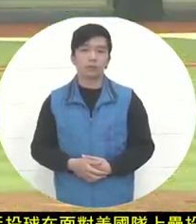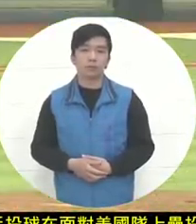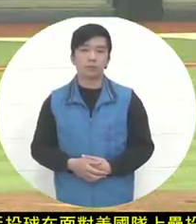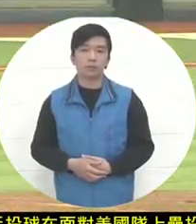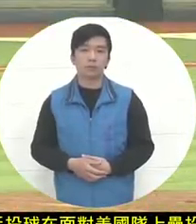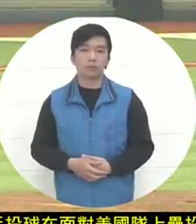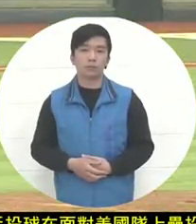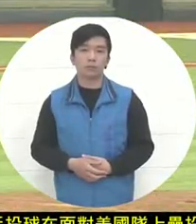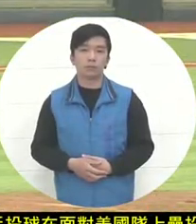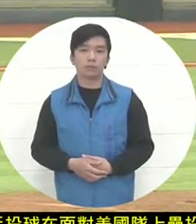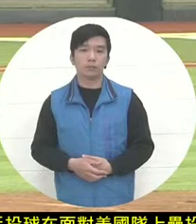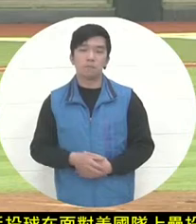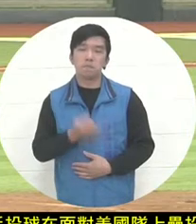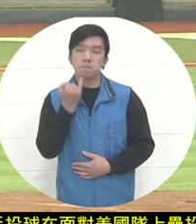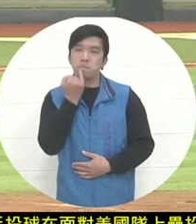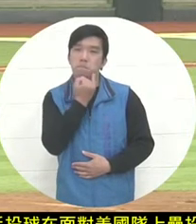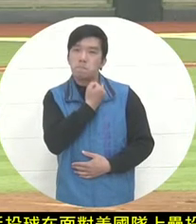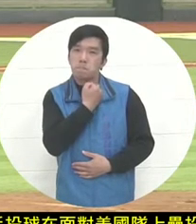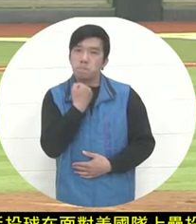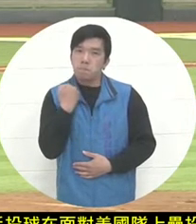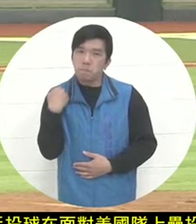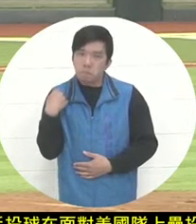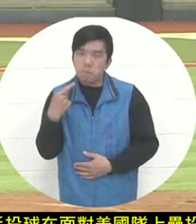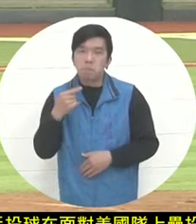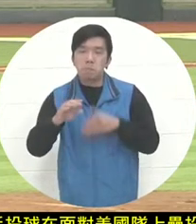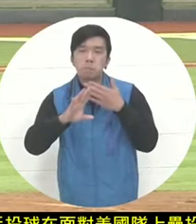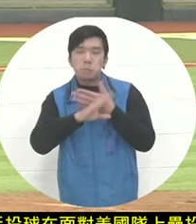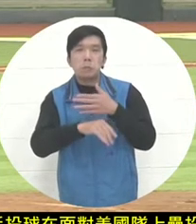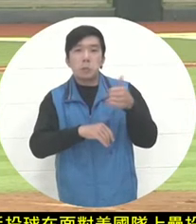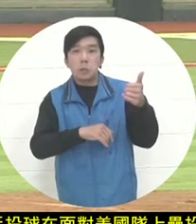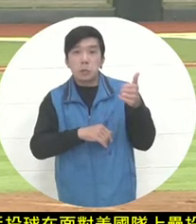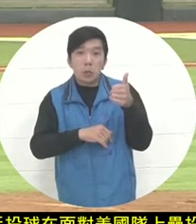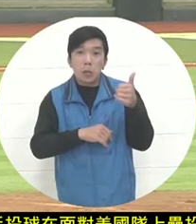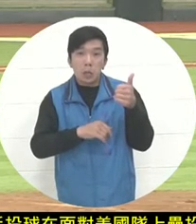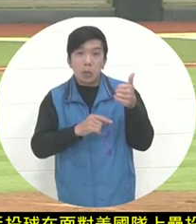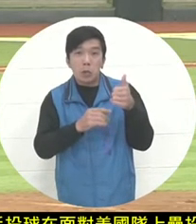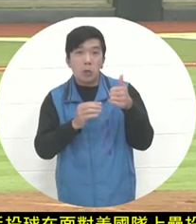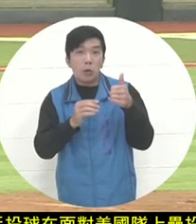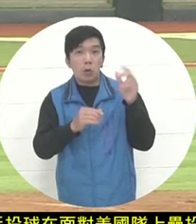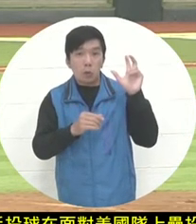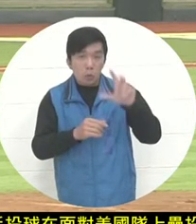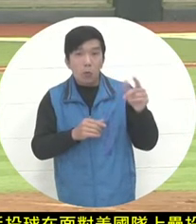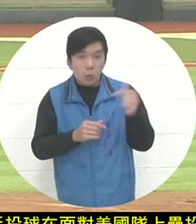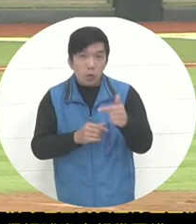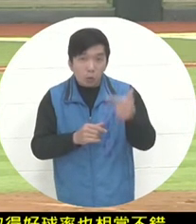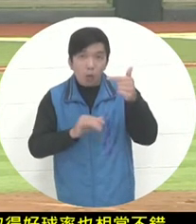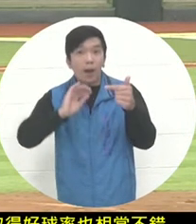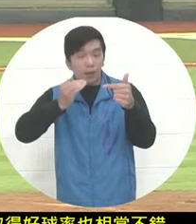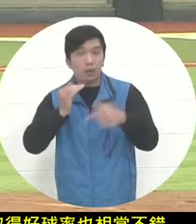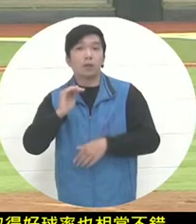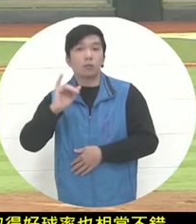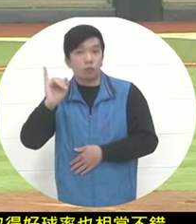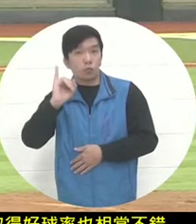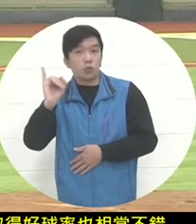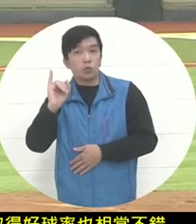. Of course, he may not be able to have such a fast ball speed like his male teammates , but he still has some basic ball control. It's pretty good